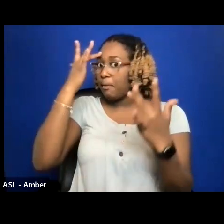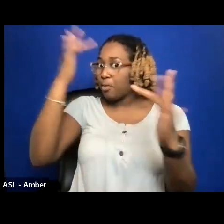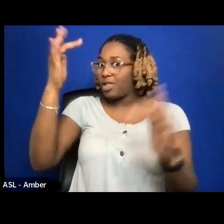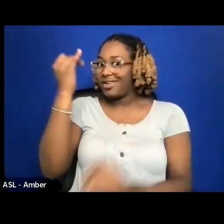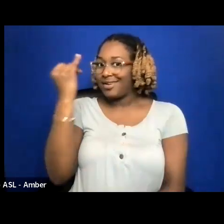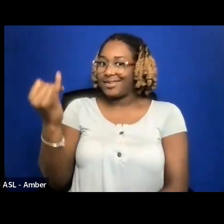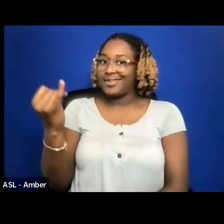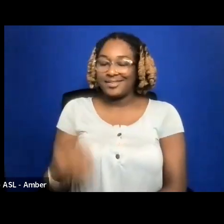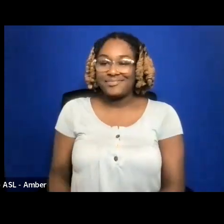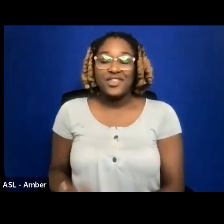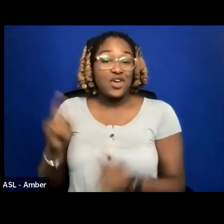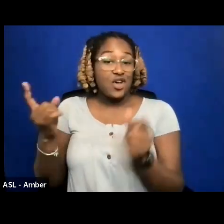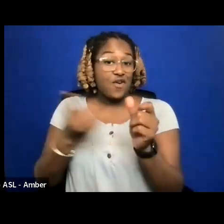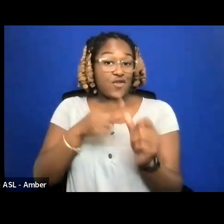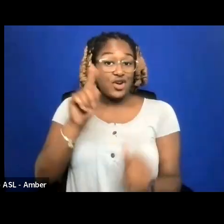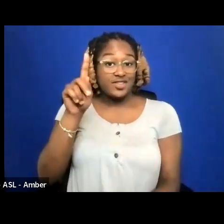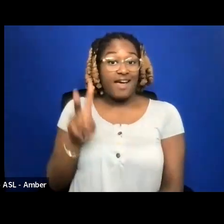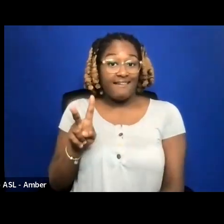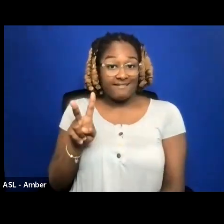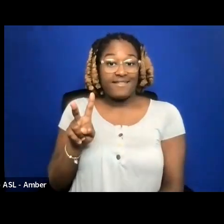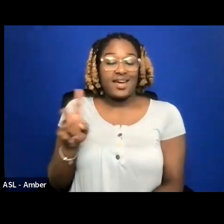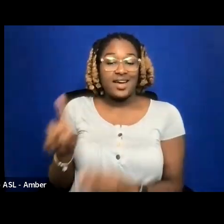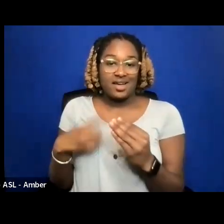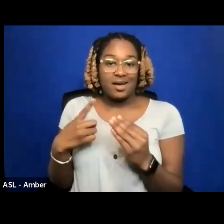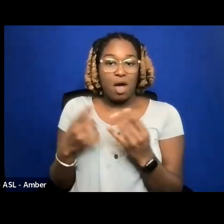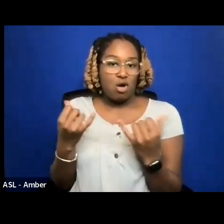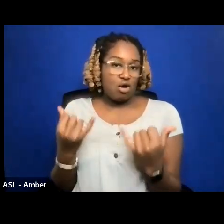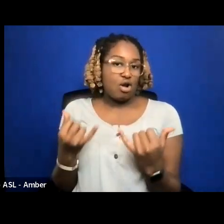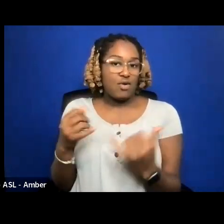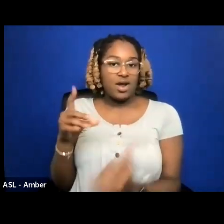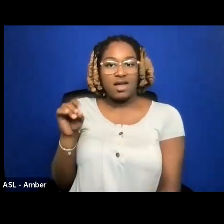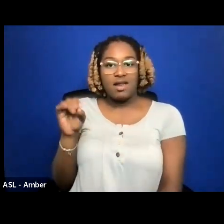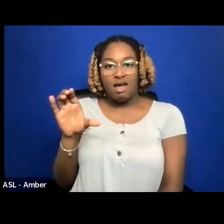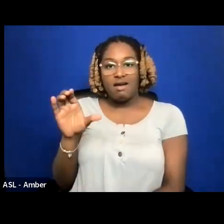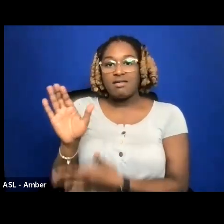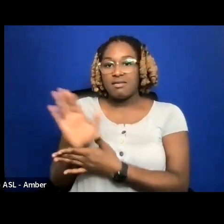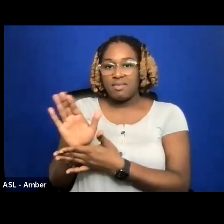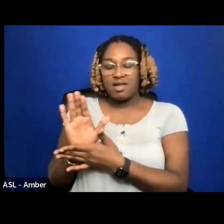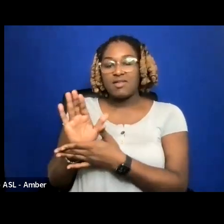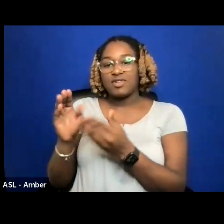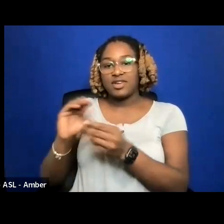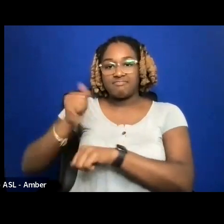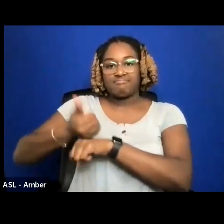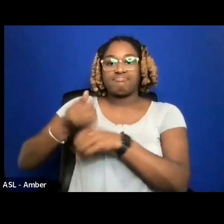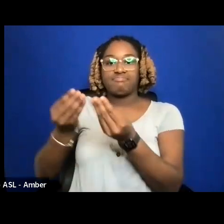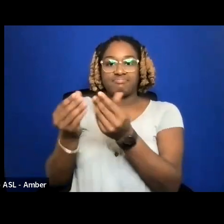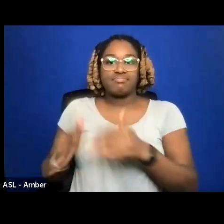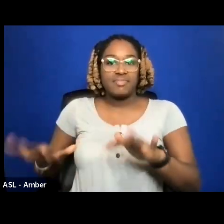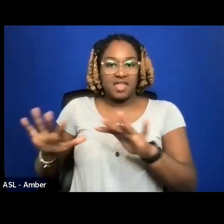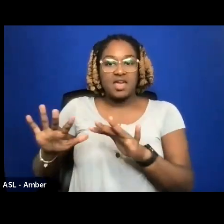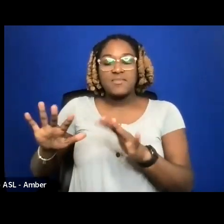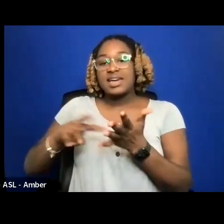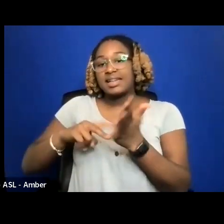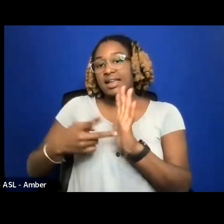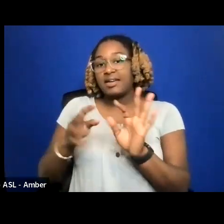THE FIRST HALF IS GOING TO BE ABOUT THE CURRENT LANDSCAPE AND DEFINING MARKETS THAT PROGRAM